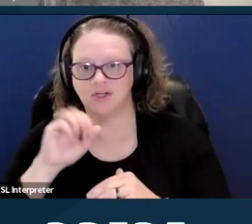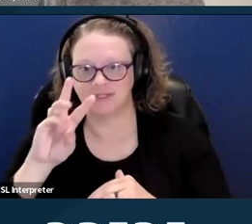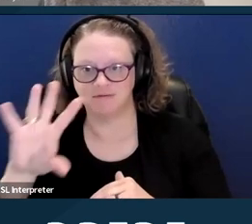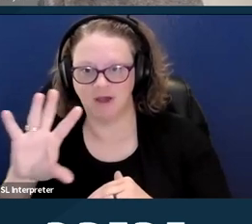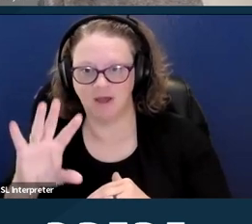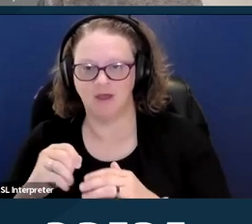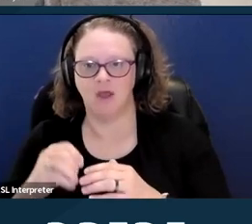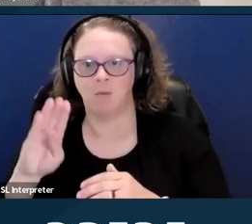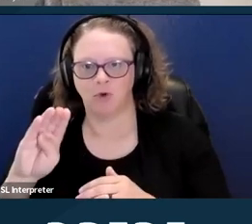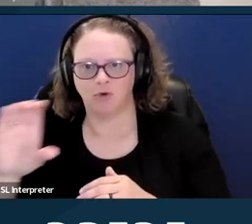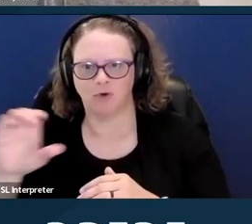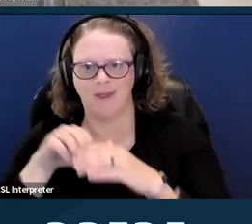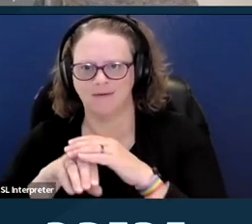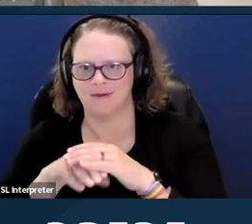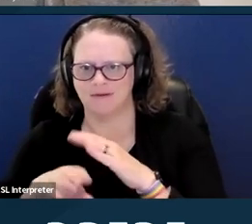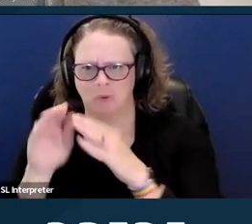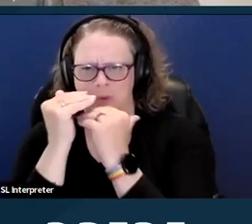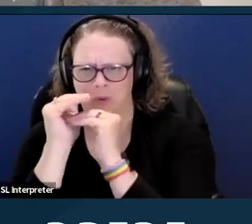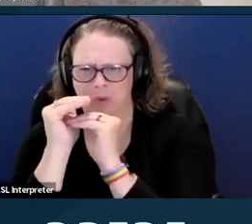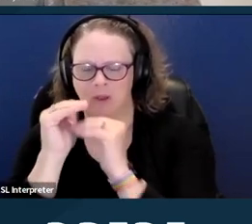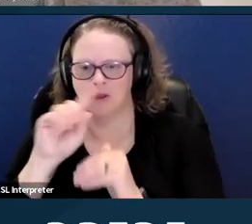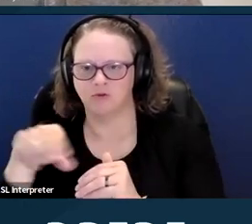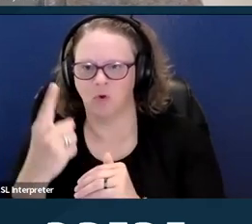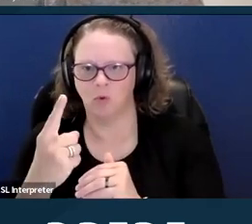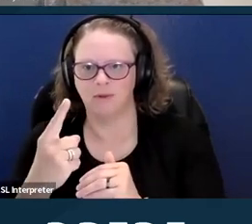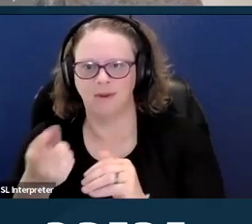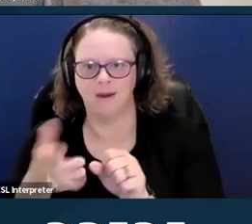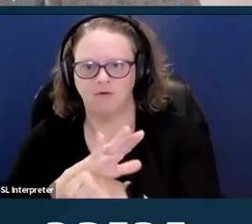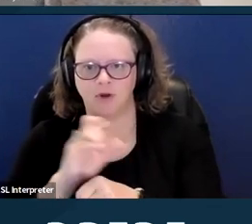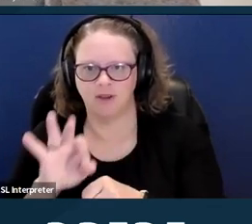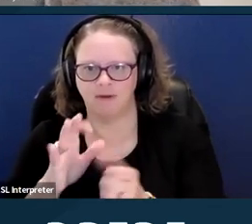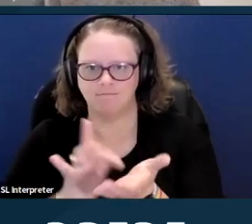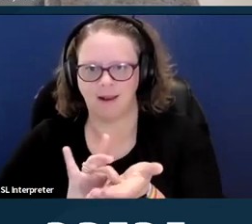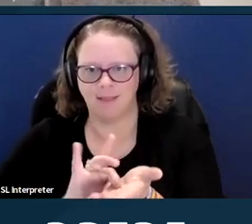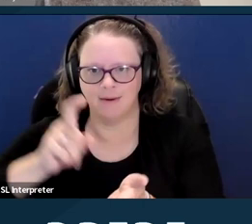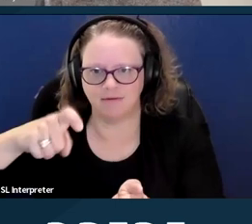and it's only covered for a medical indication, which is essentially it's only covered